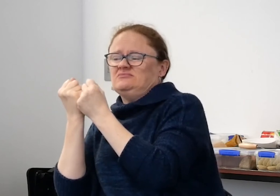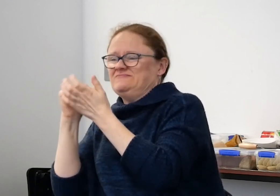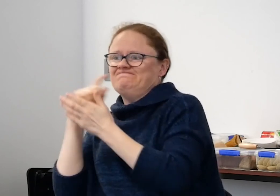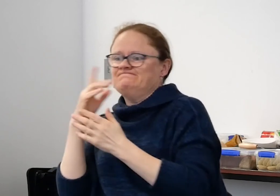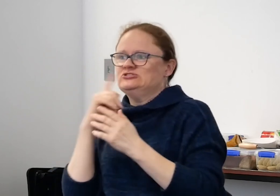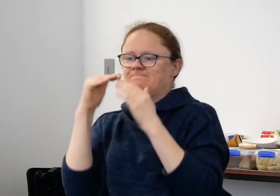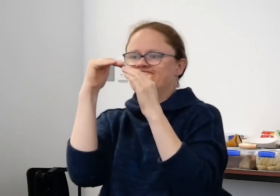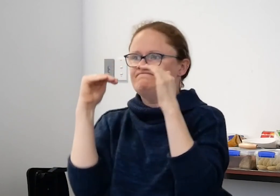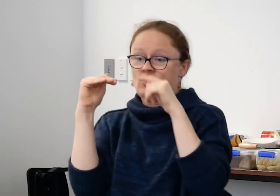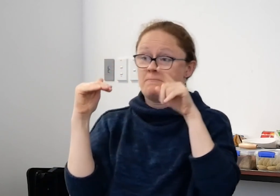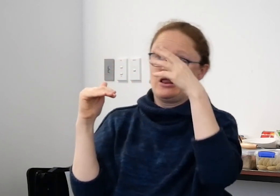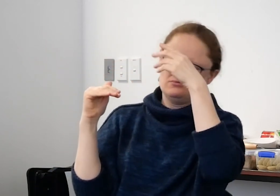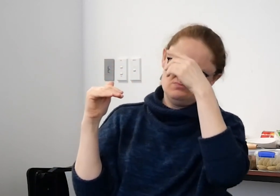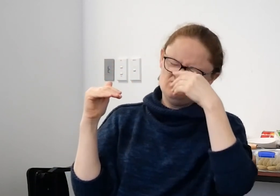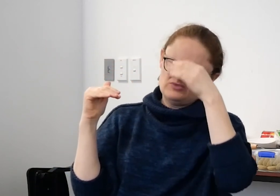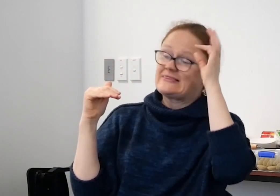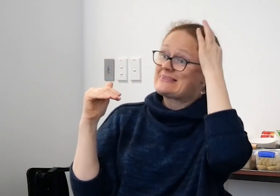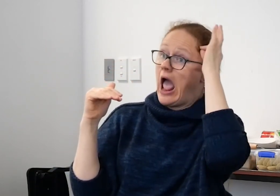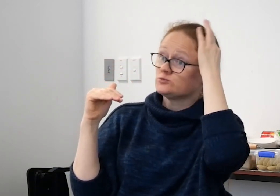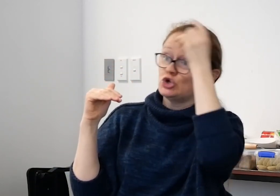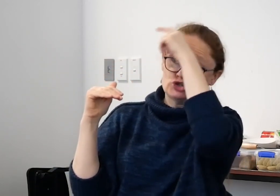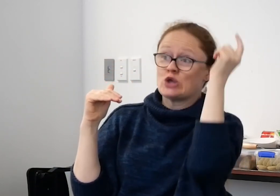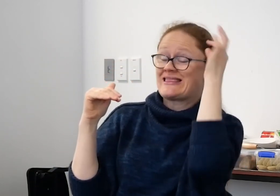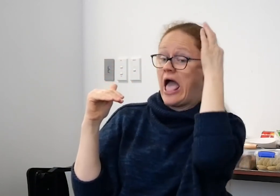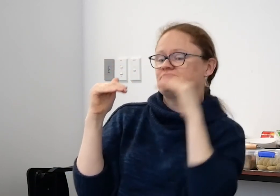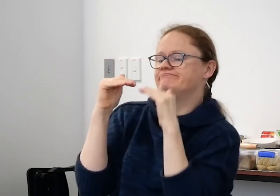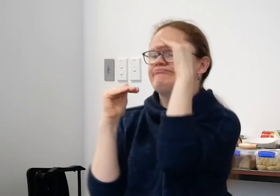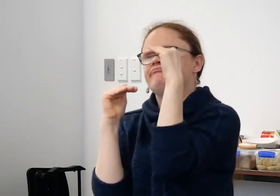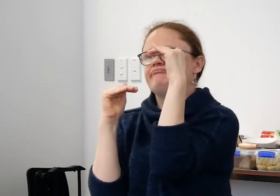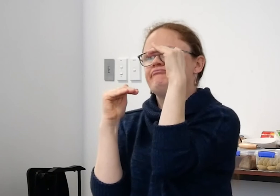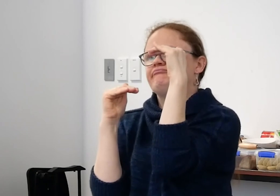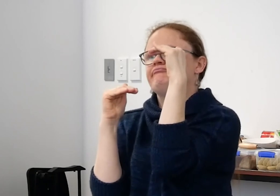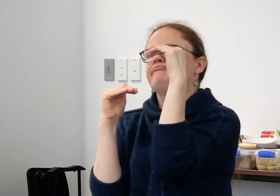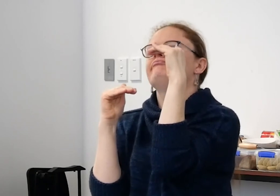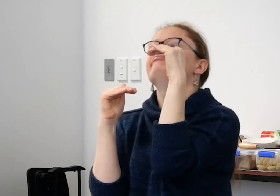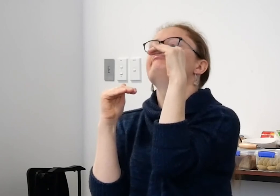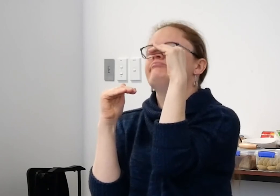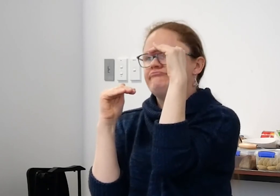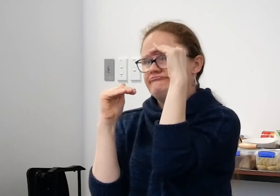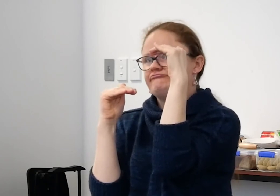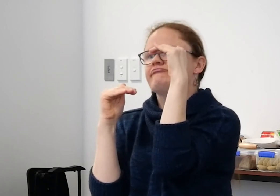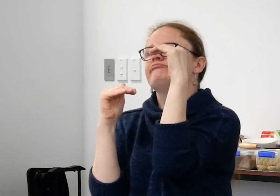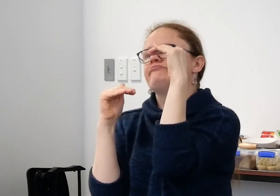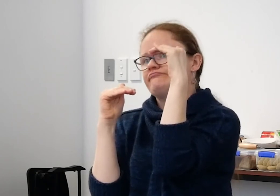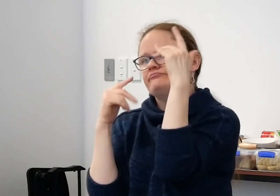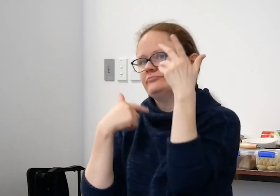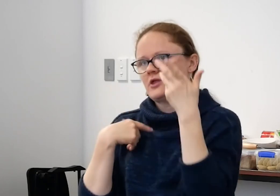the human rights commission said that the council of nursing was above and beyond where